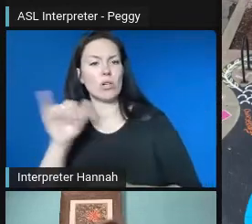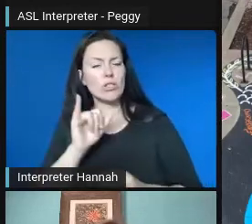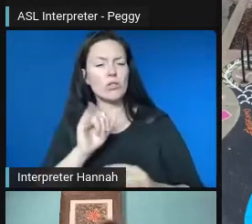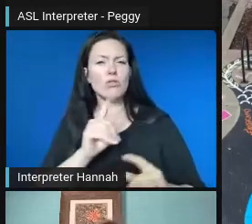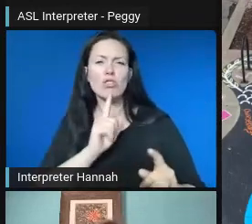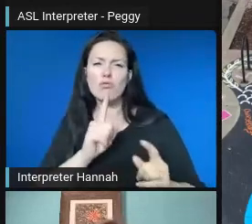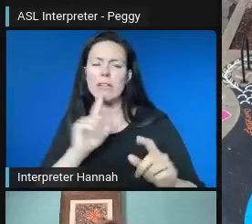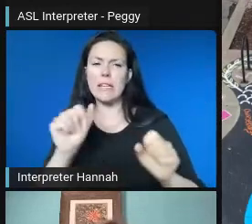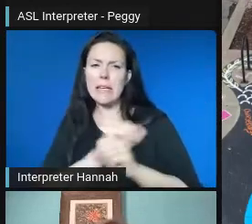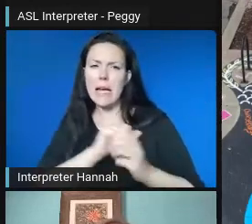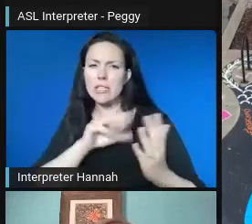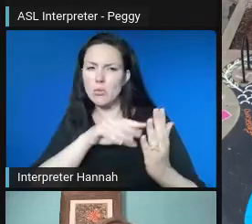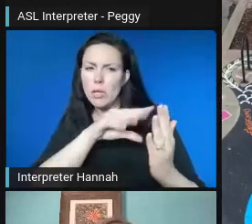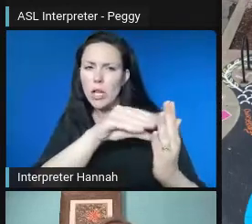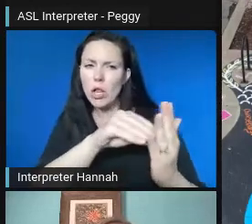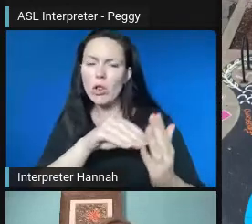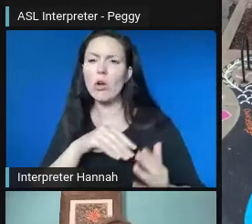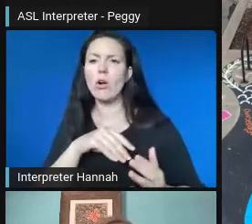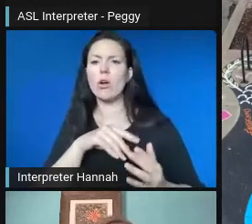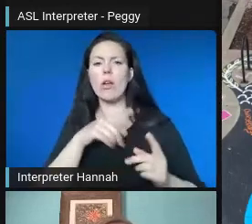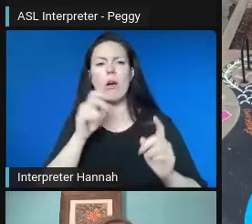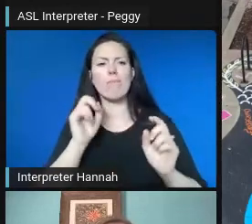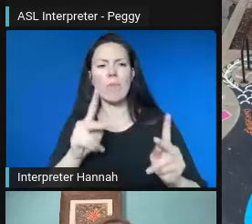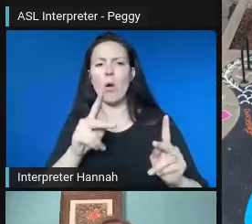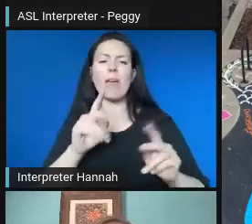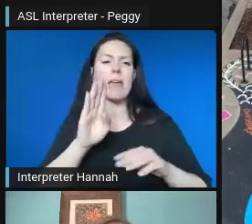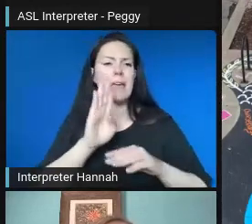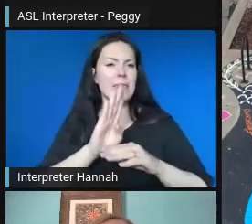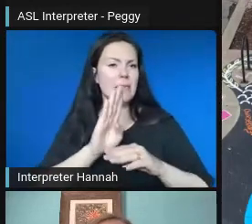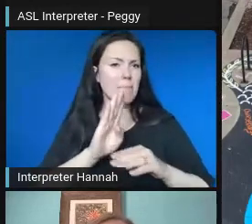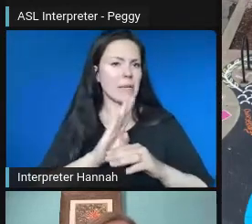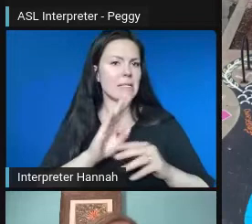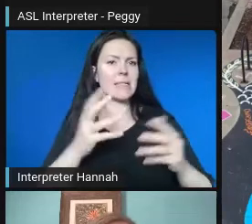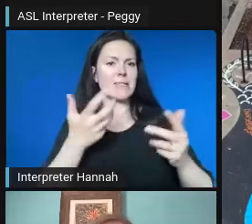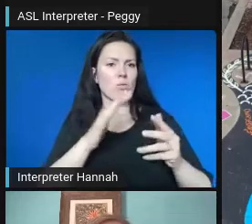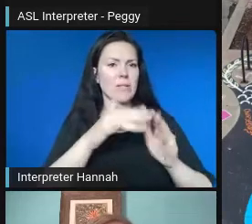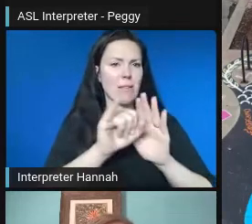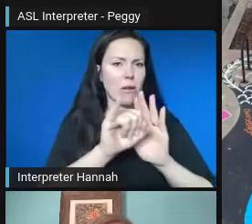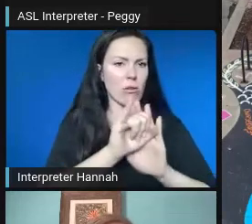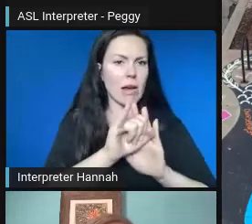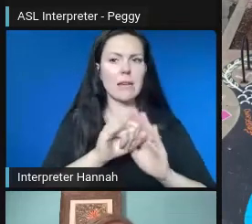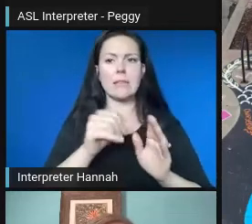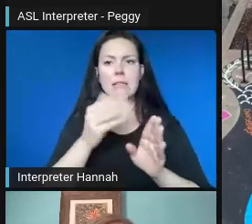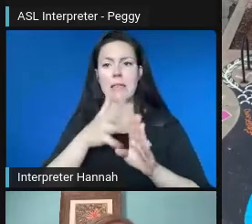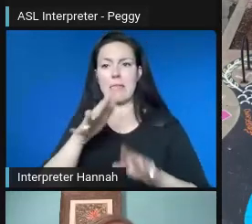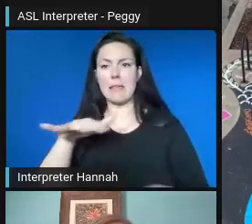business owners and the neighborhood stakeholders feel was the function of this business district?